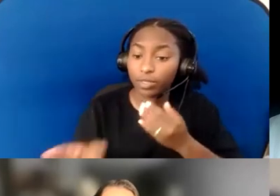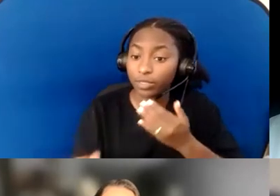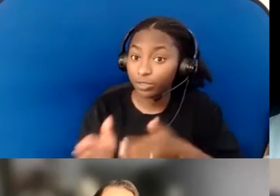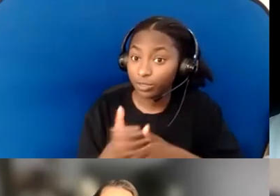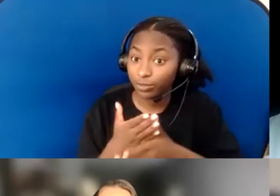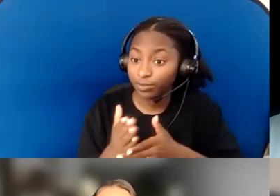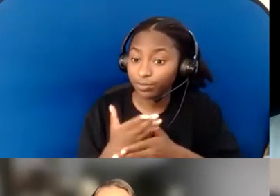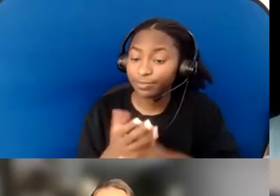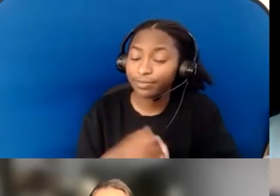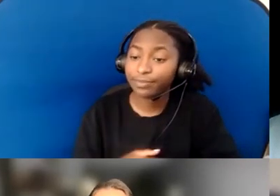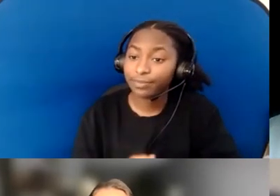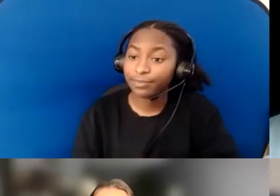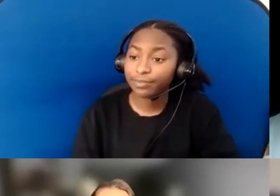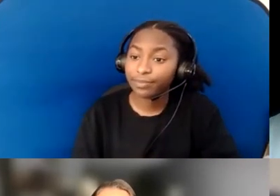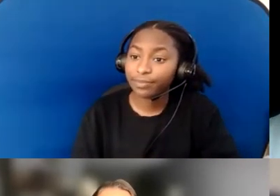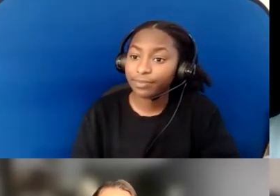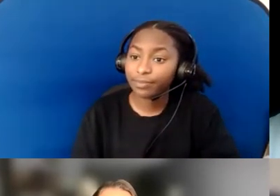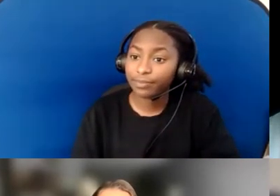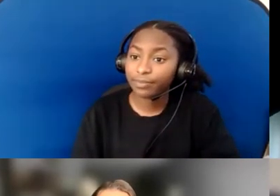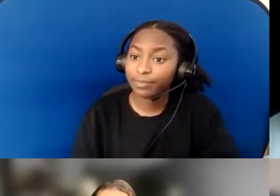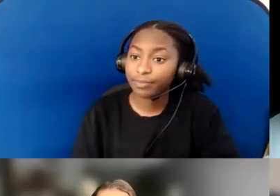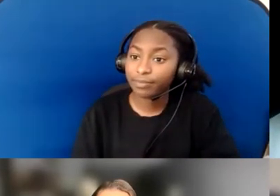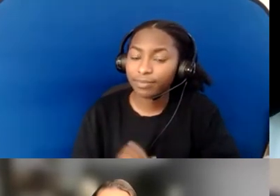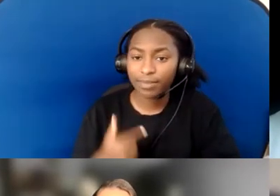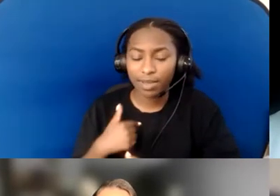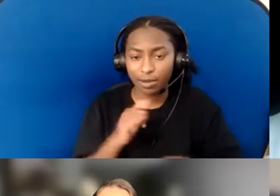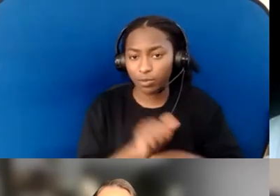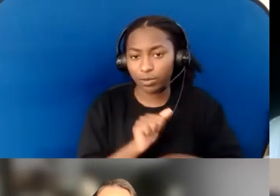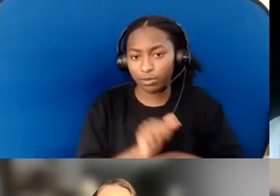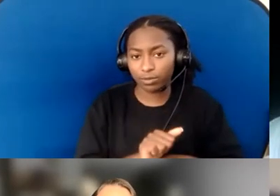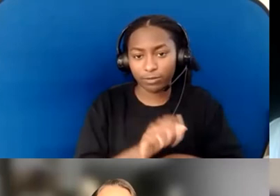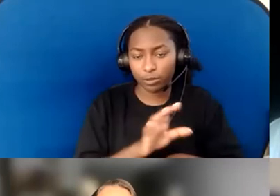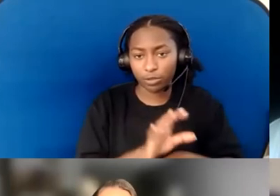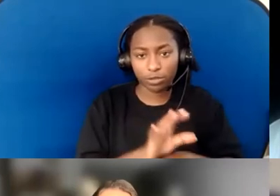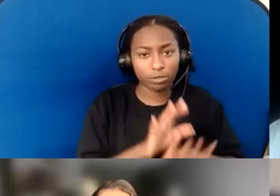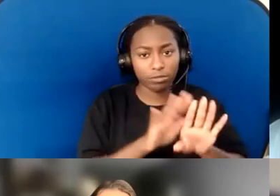Sure. Again, because I work with churches all across the country, and I'm constantly being asked